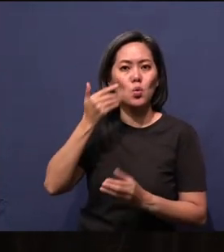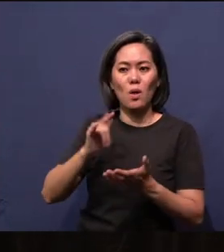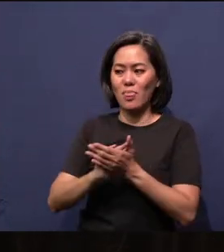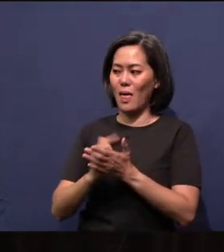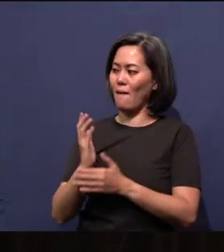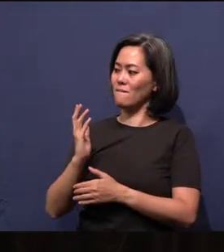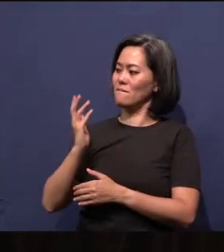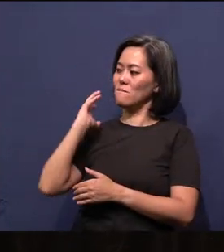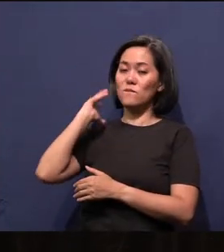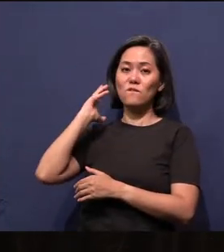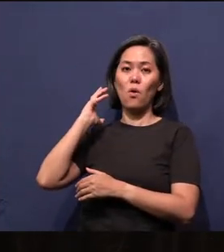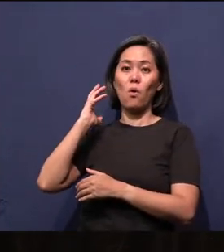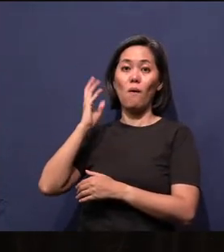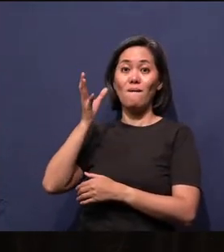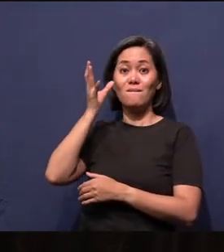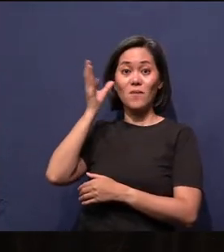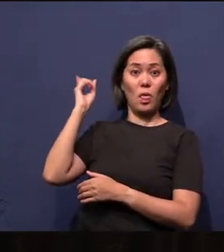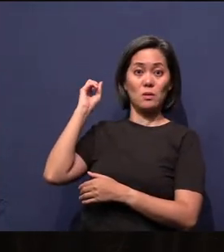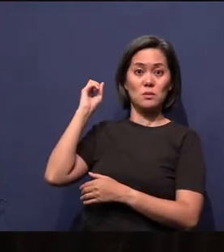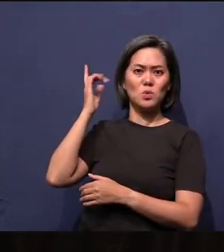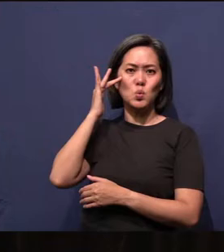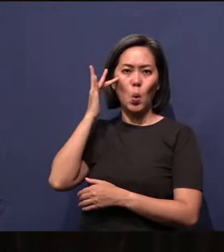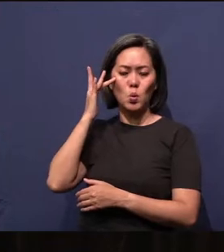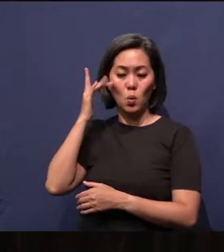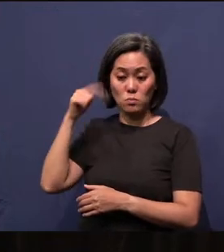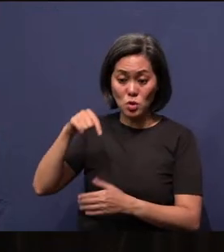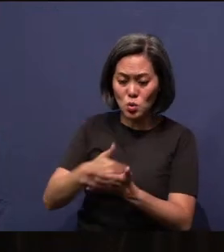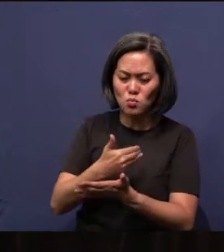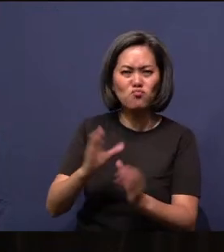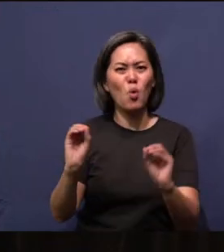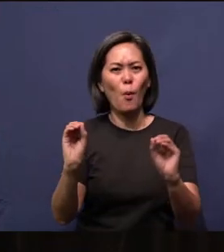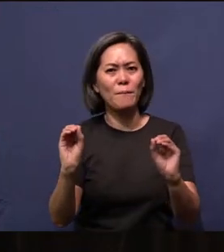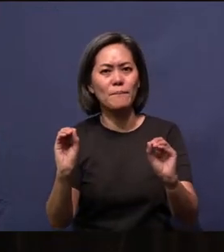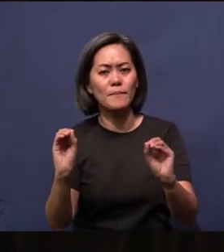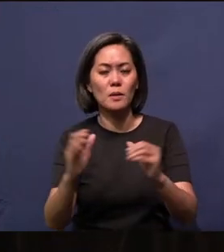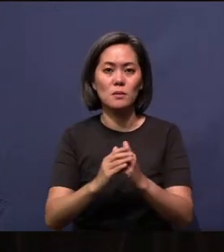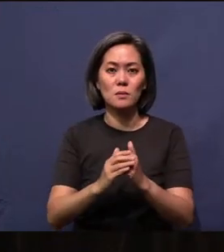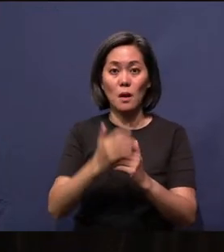had not known. Because Scripture has not changed.